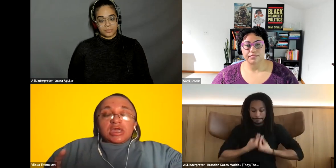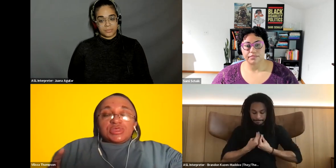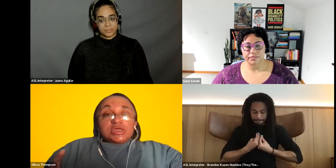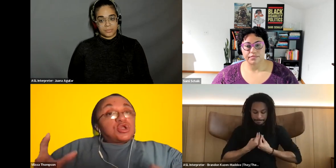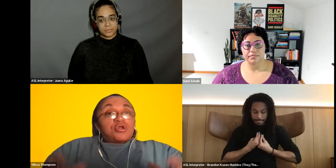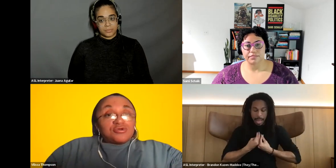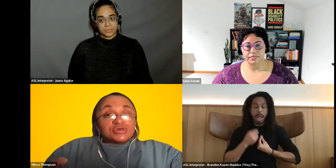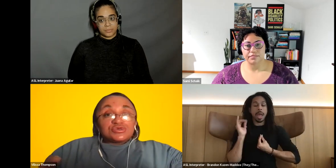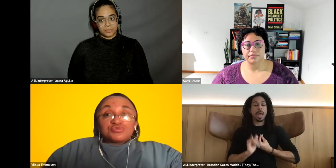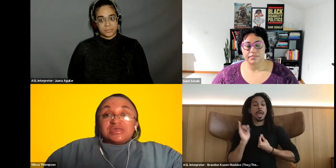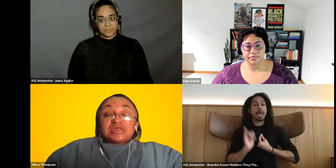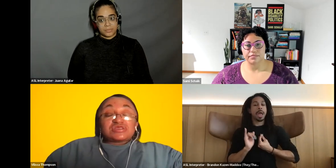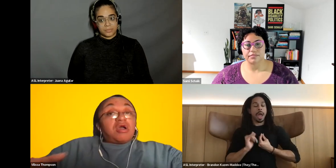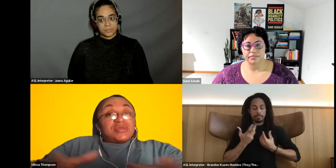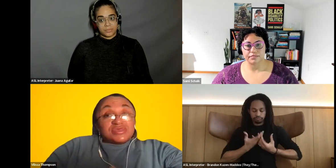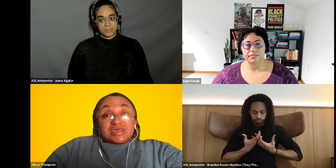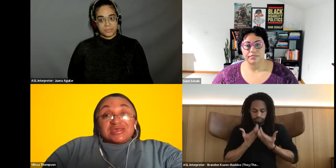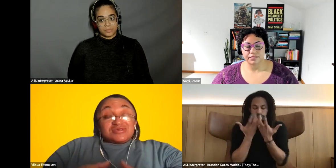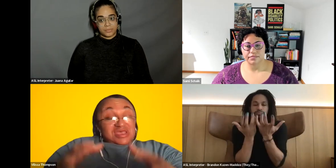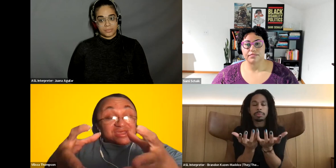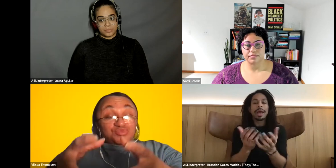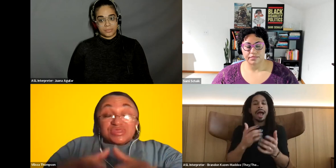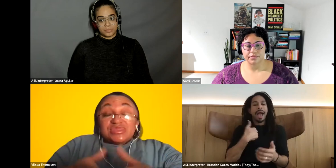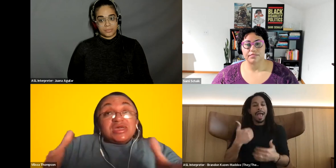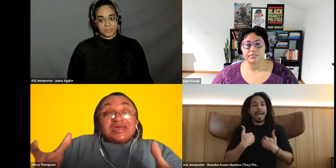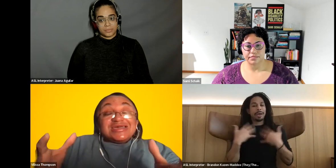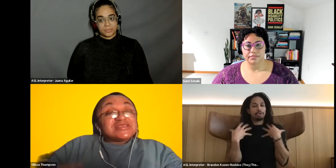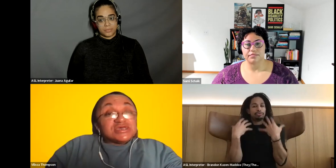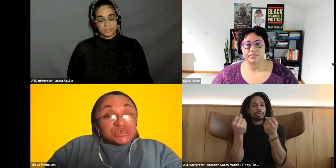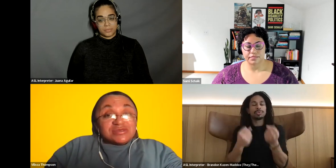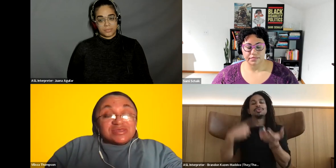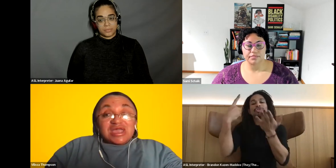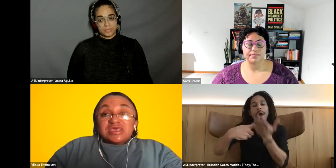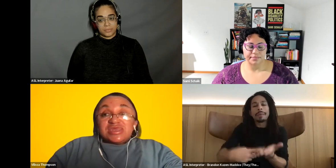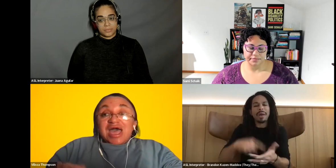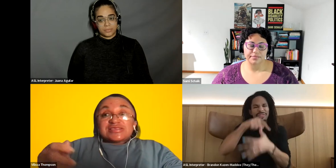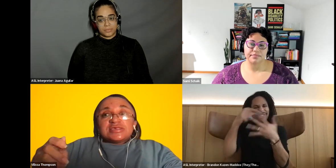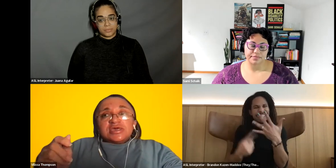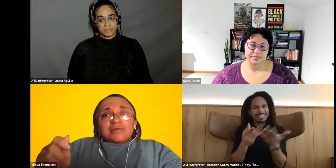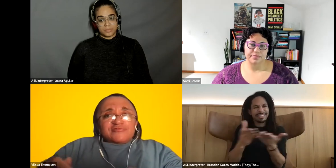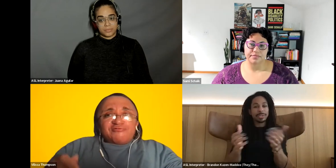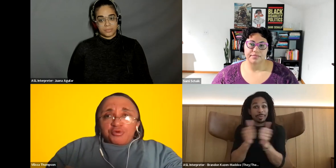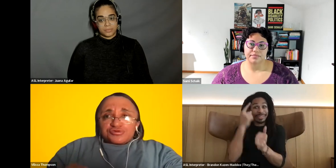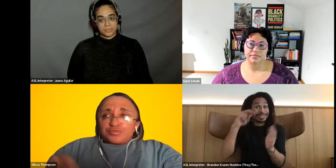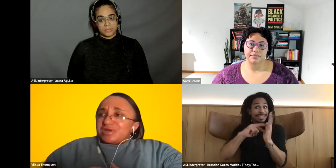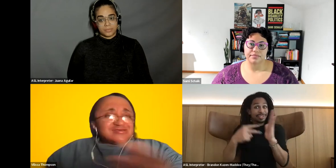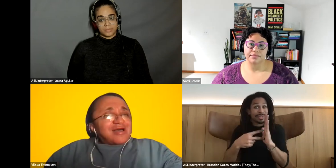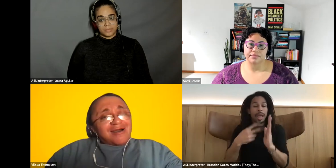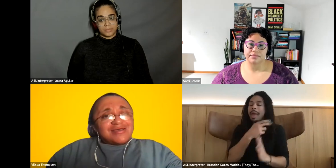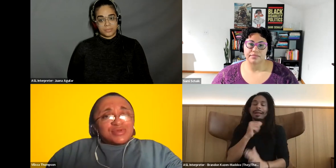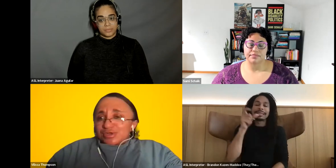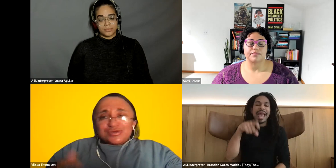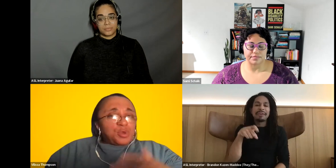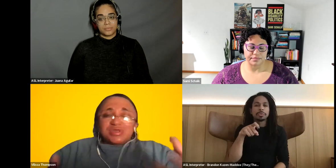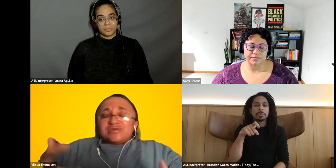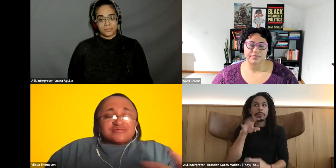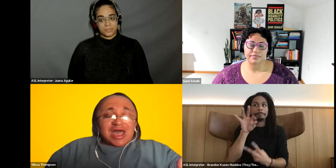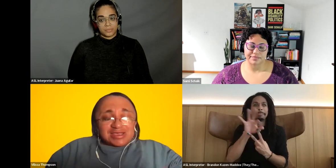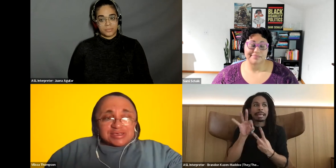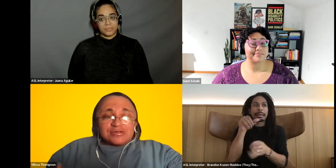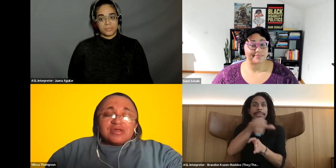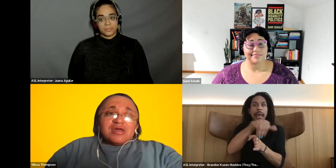Vilissa Thompson: the courage to really talk about these things with intention it to not be forced to pick a side, because there is no picking of sides here.